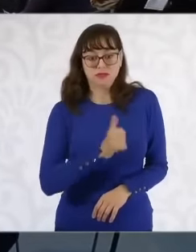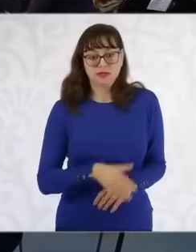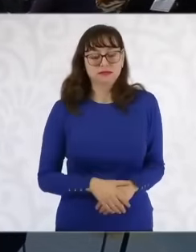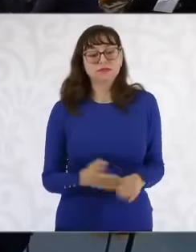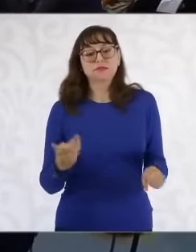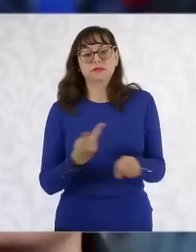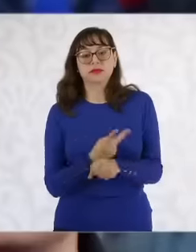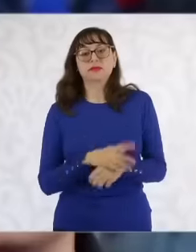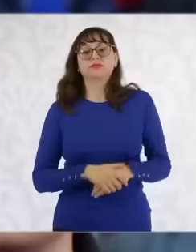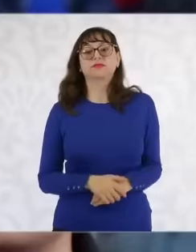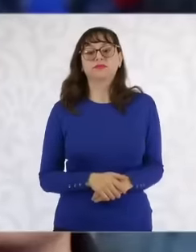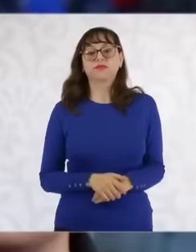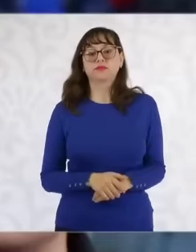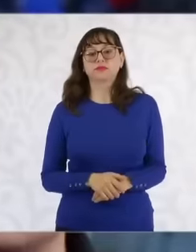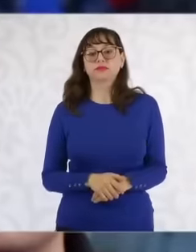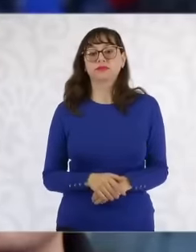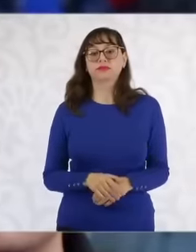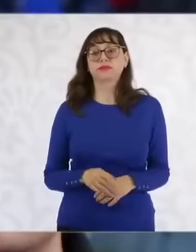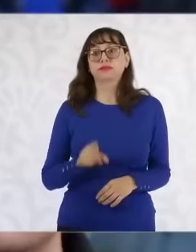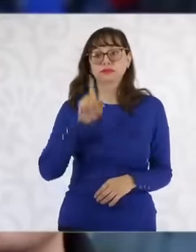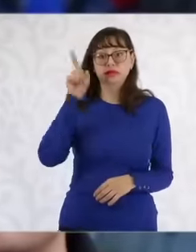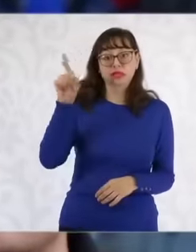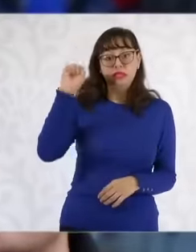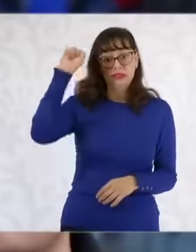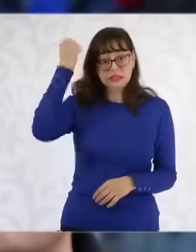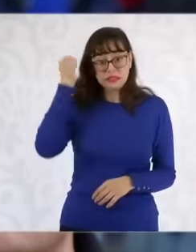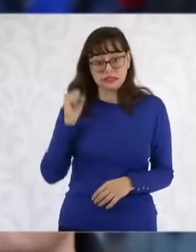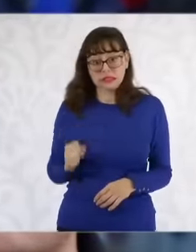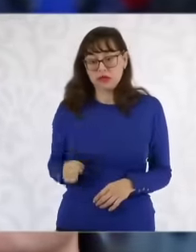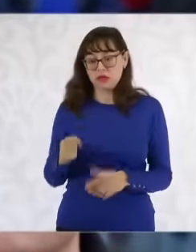they are carrying out for the Sinaloa case We know that they have coordination according to